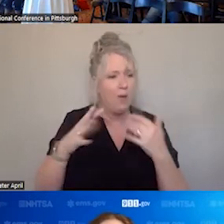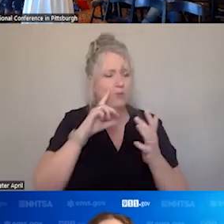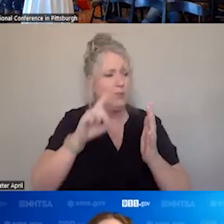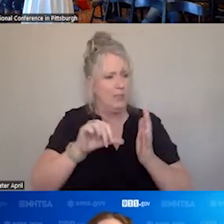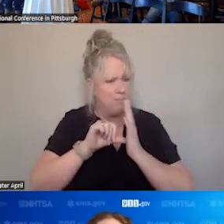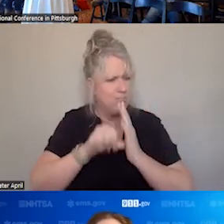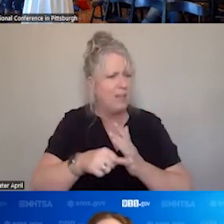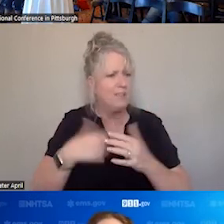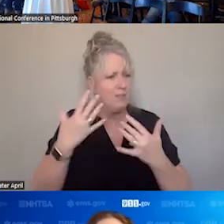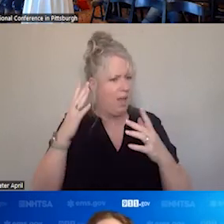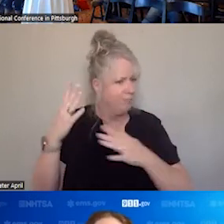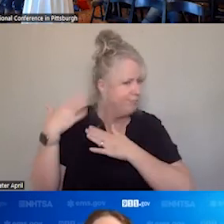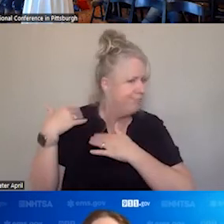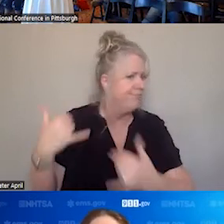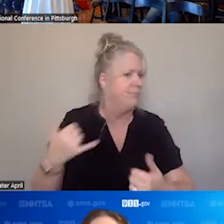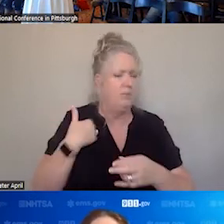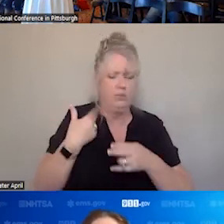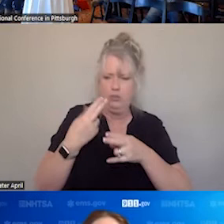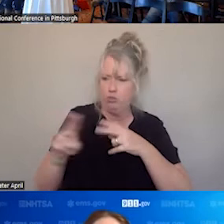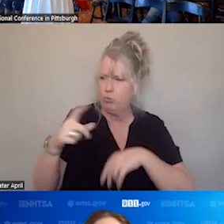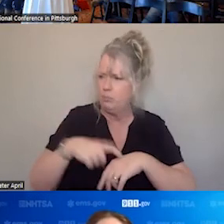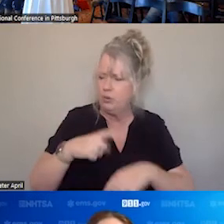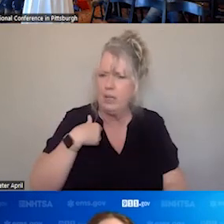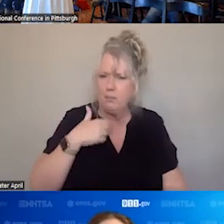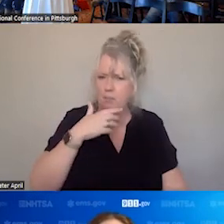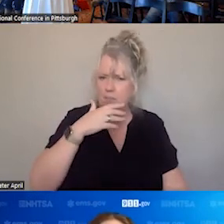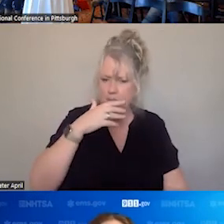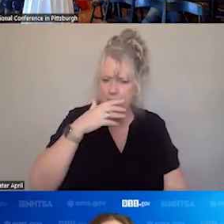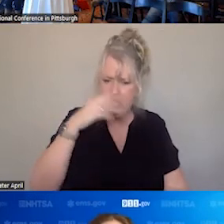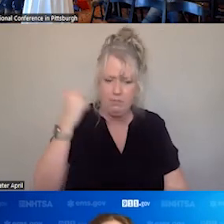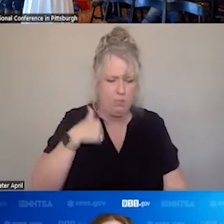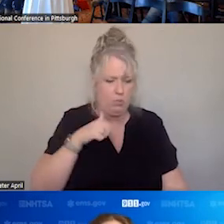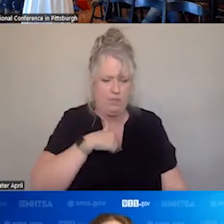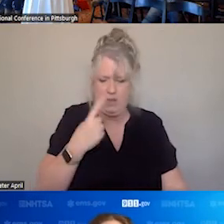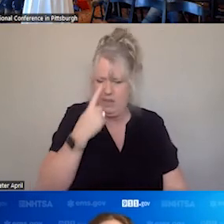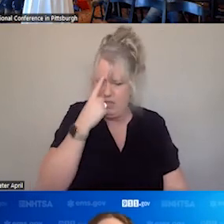HOW FAR WE HAVE COME IN A SHORT PERIOD OF TIME. I THINK, MOST OF US THINK OF THE EMS SYSTEM WE TAKE